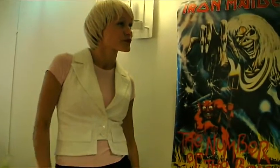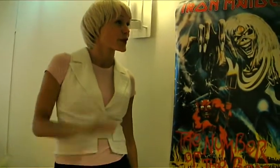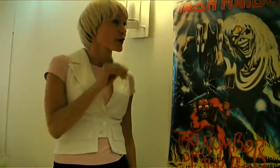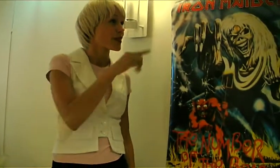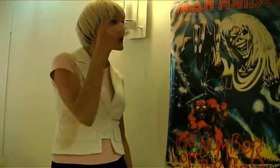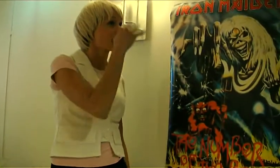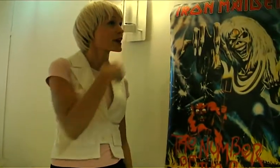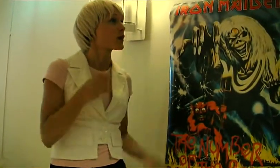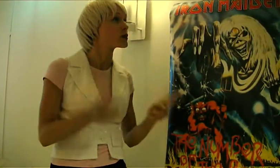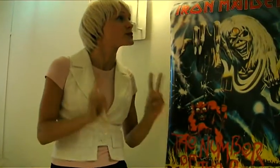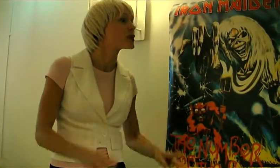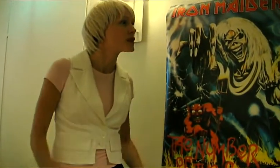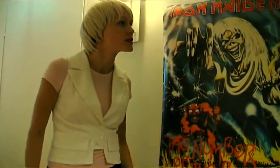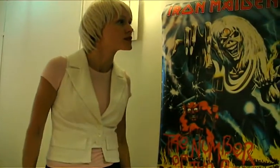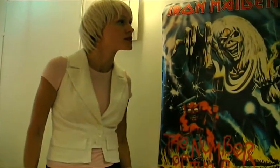Yes, I'm wondering too.